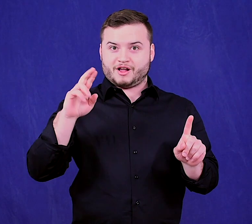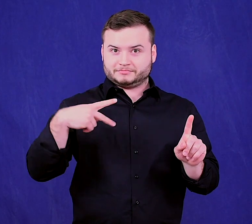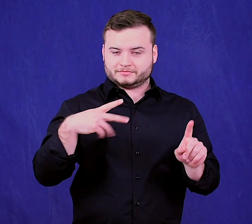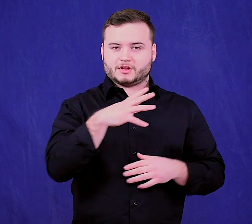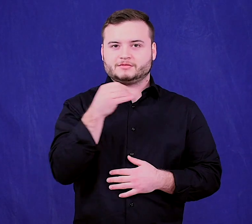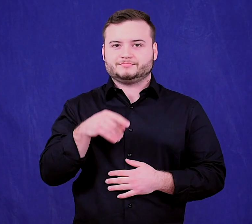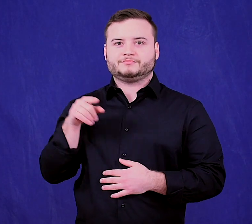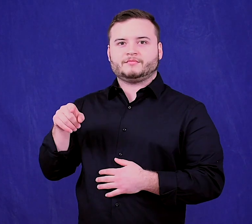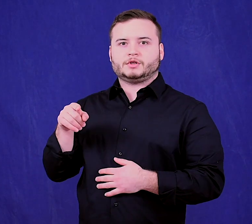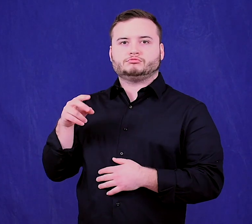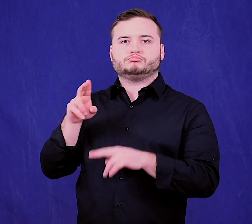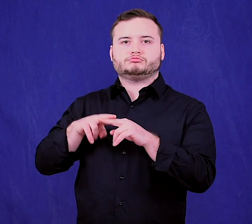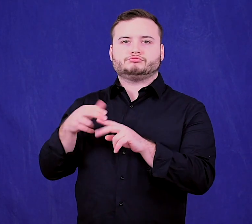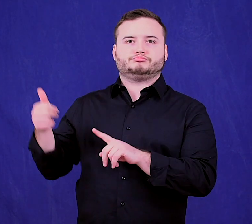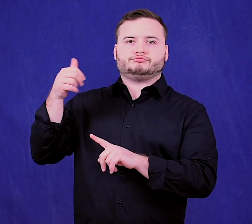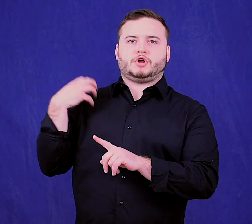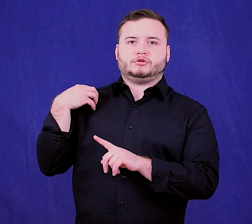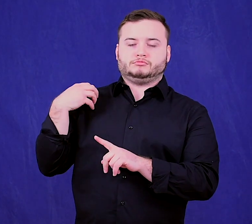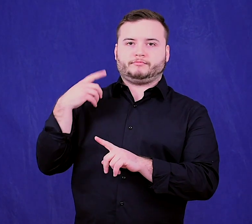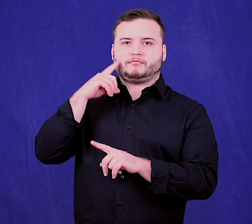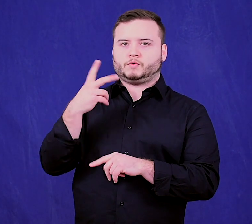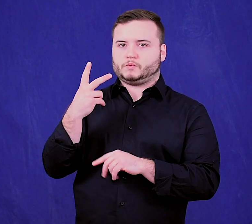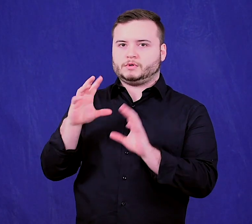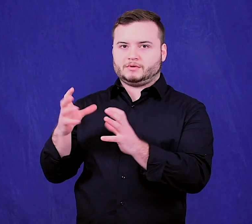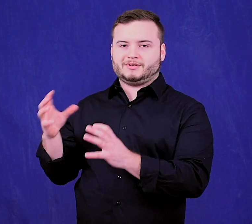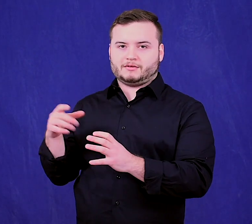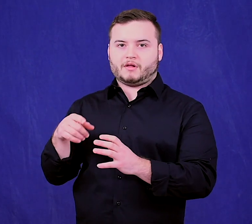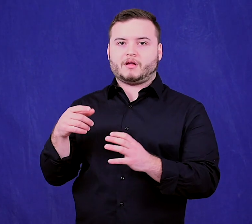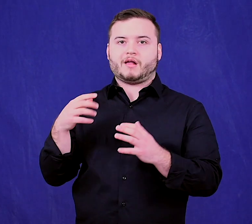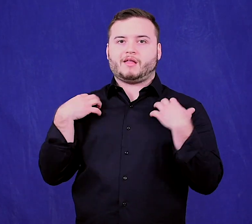the Chairs of the HHS Committees from